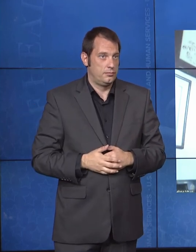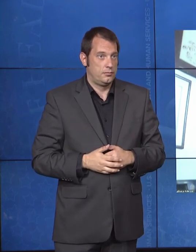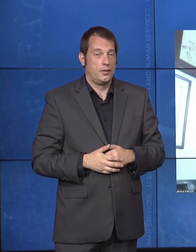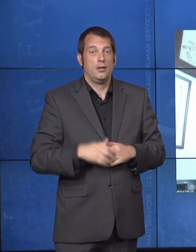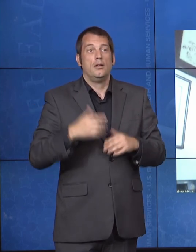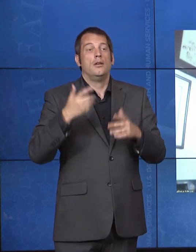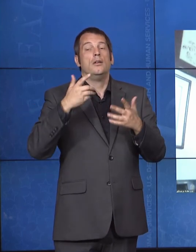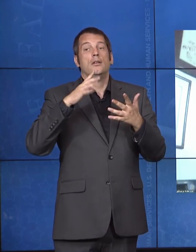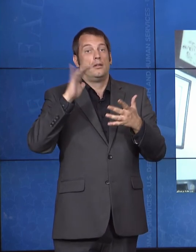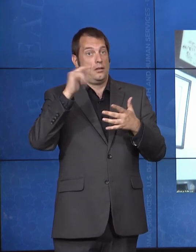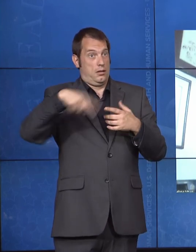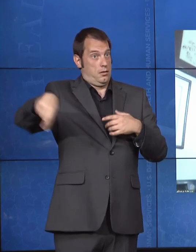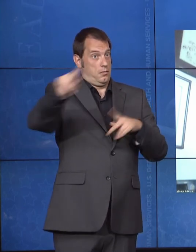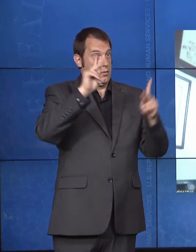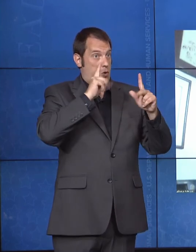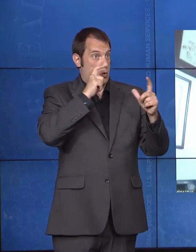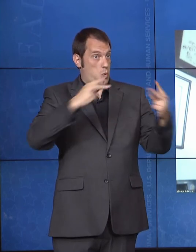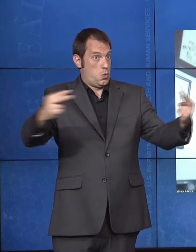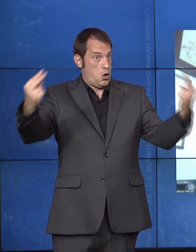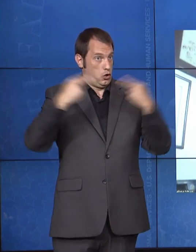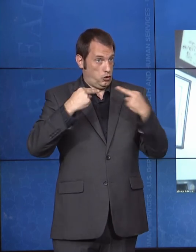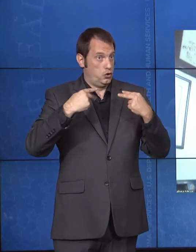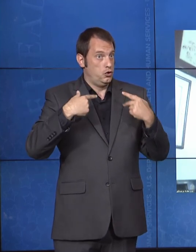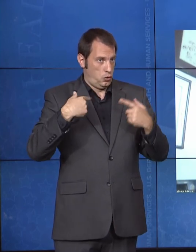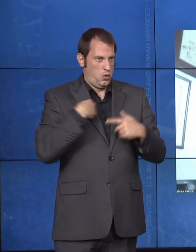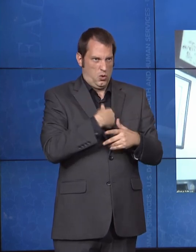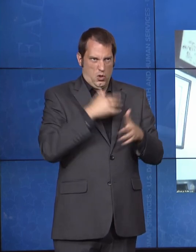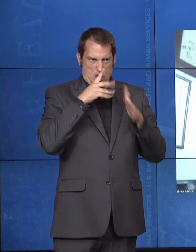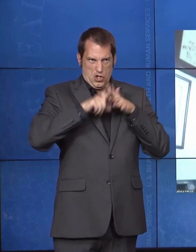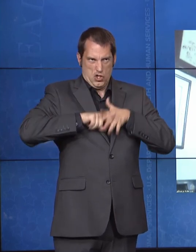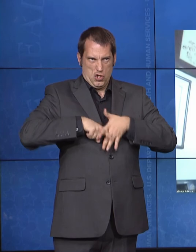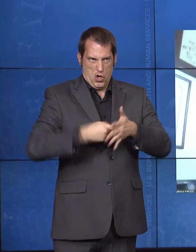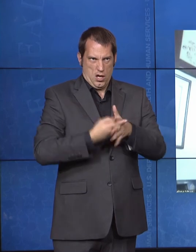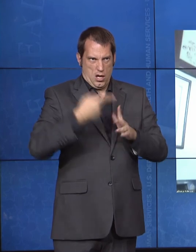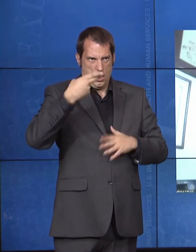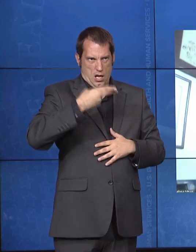actually launching within HHS, a disability collaborative, so that we make sure that these